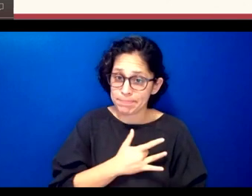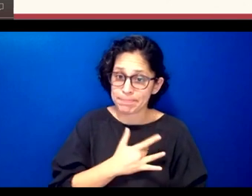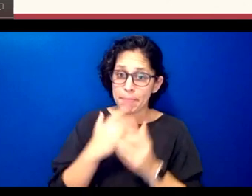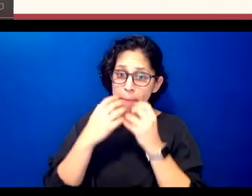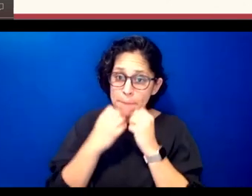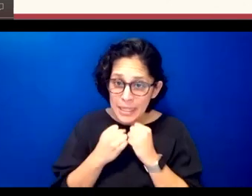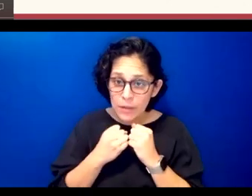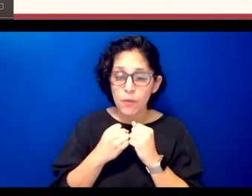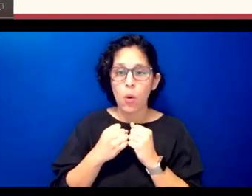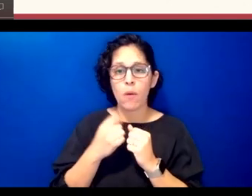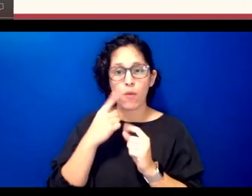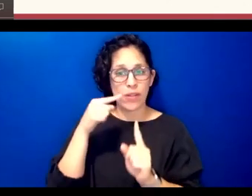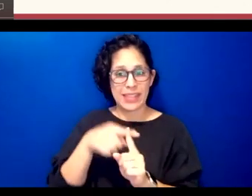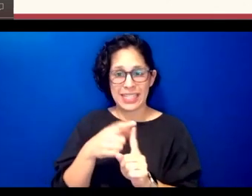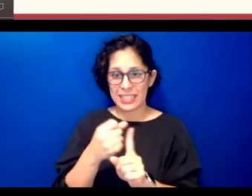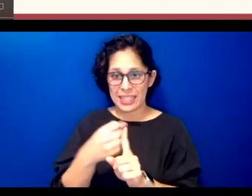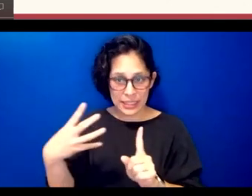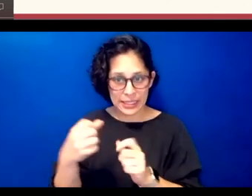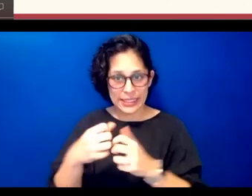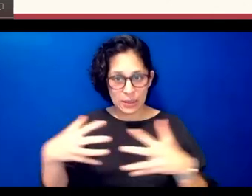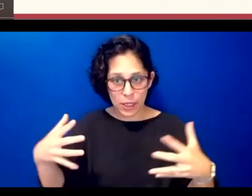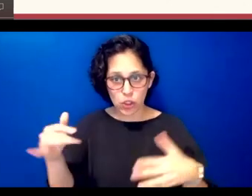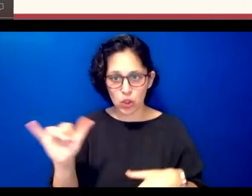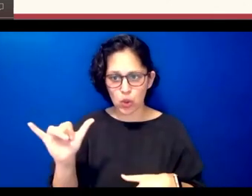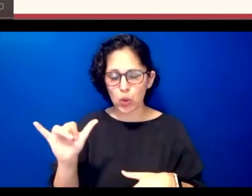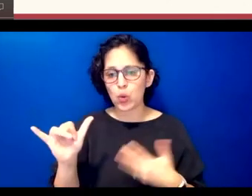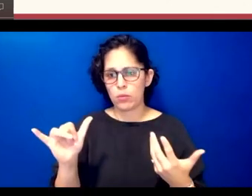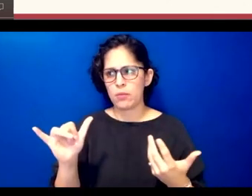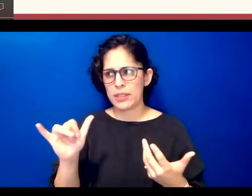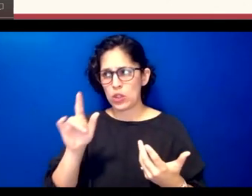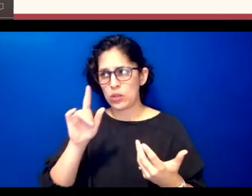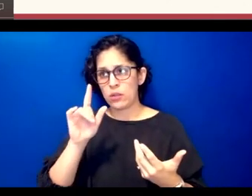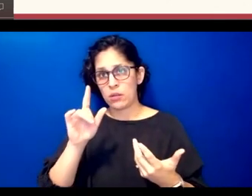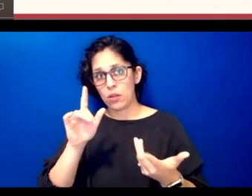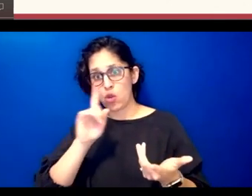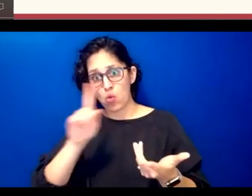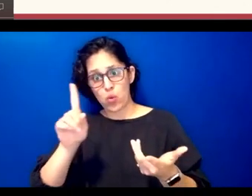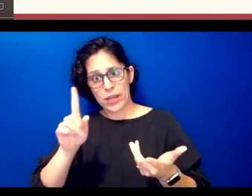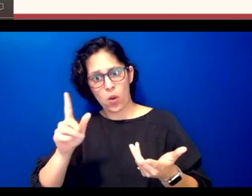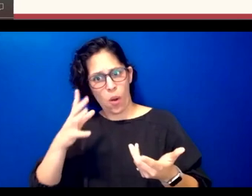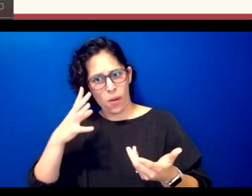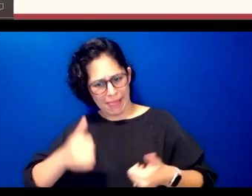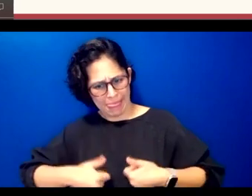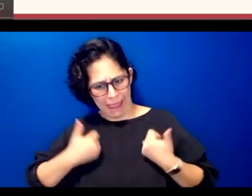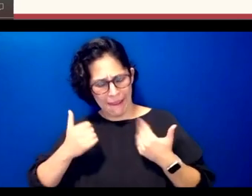to me is this the sort of the reality of the online community classes or study groups you